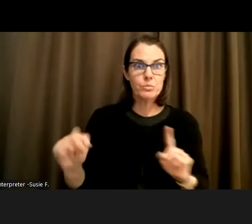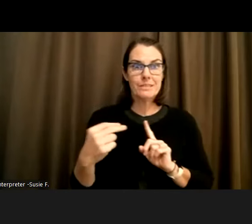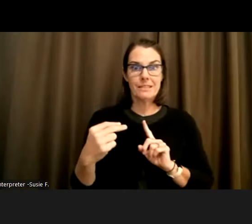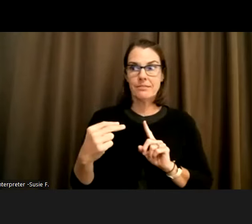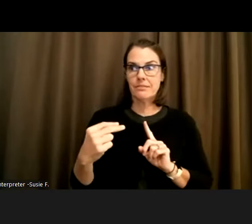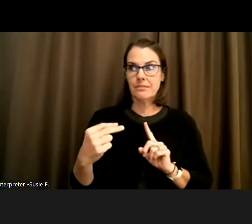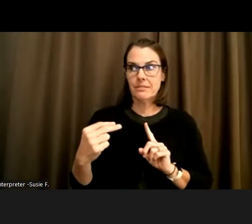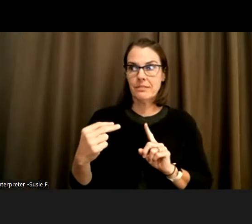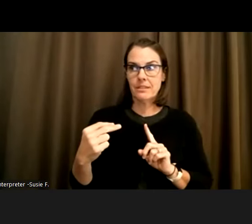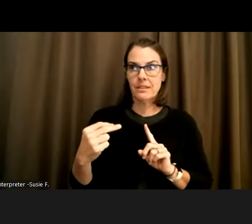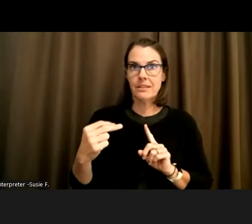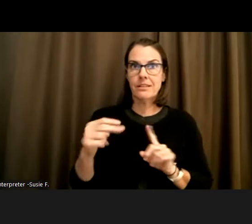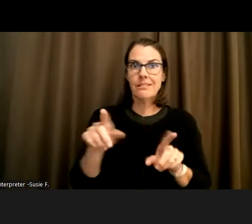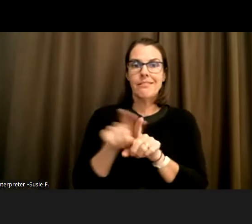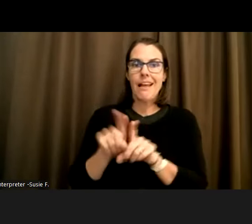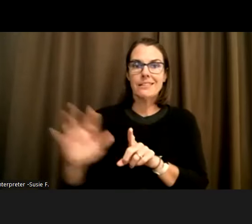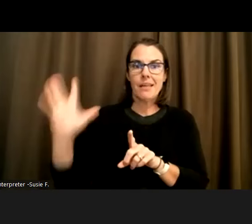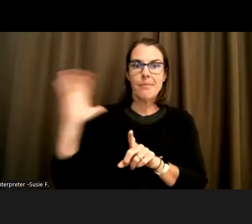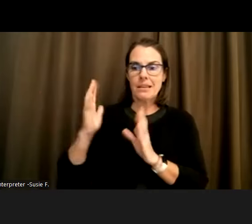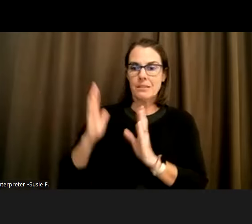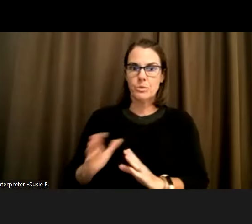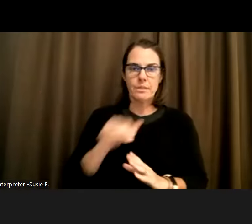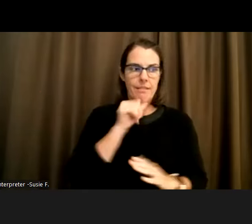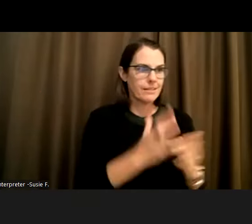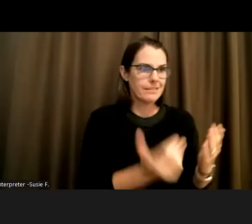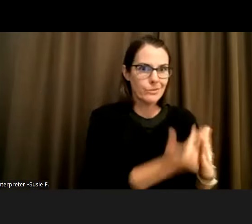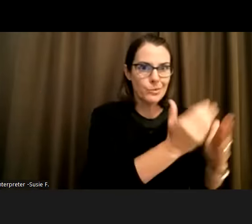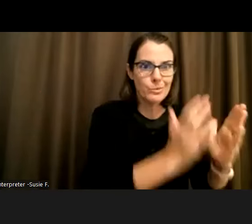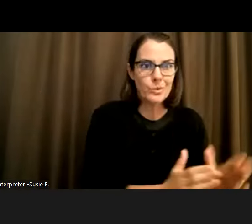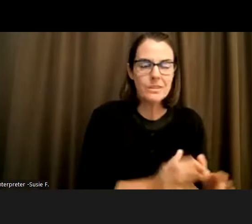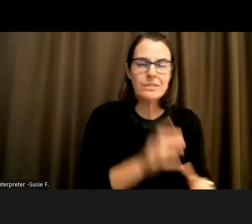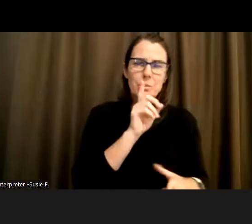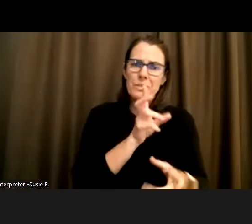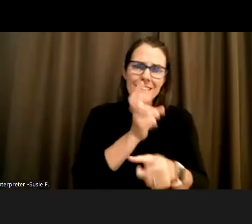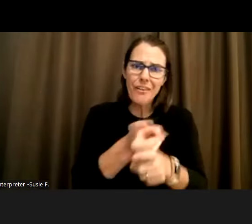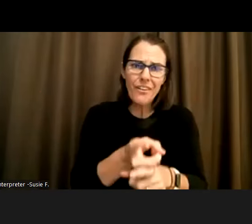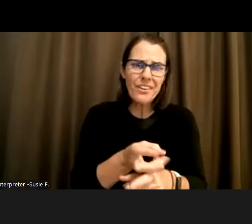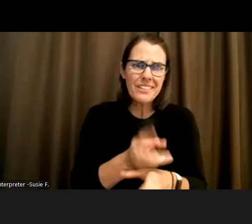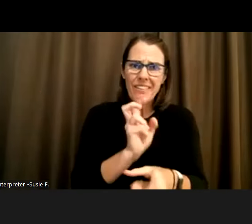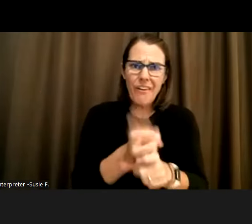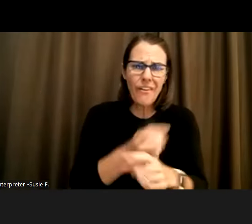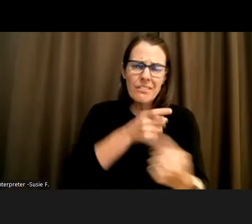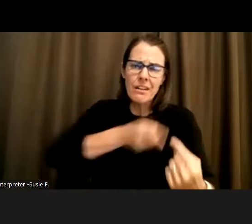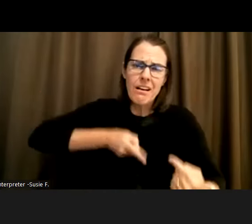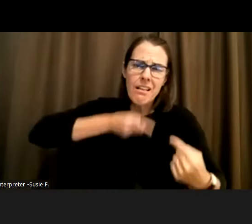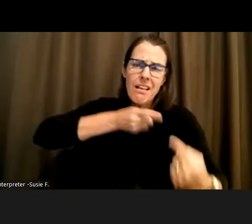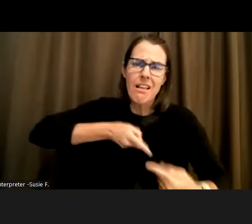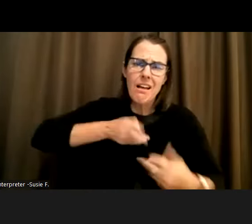I always was and not as someone else. And so it's like it is really hard to go through this process and have to go okay.